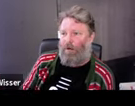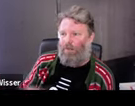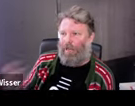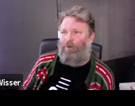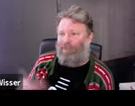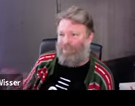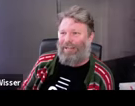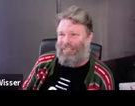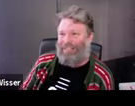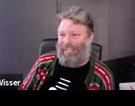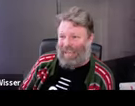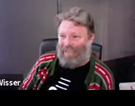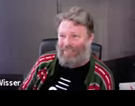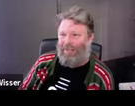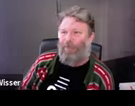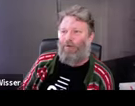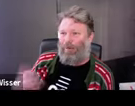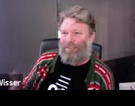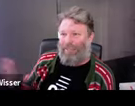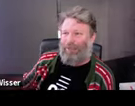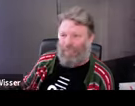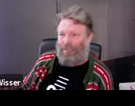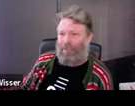results the part of the process. Our data is collect canning data at the